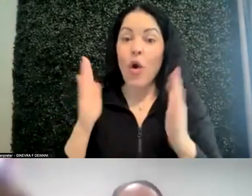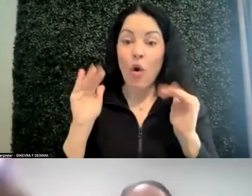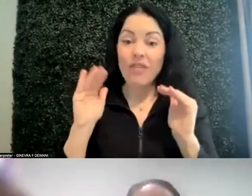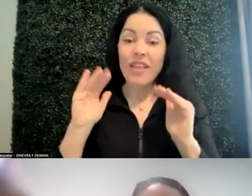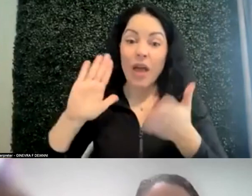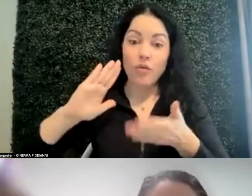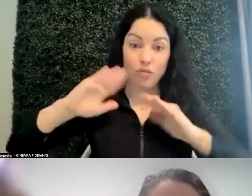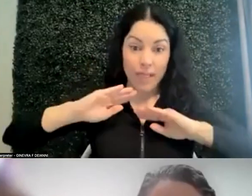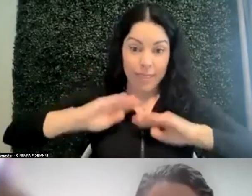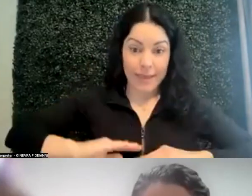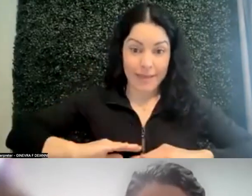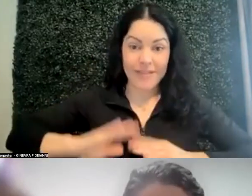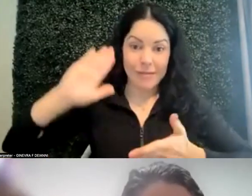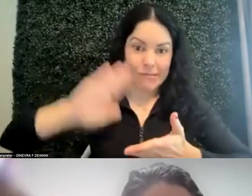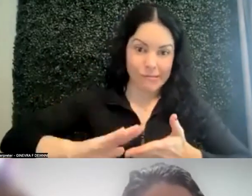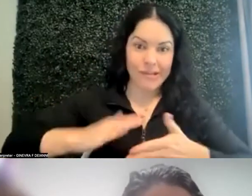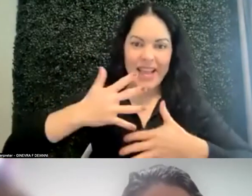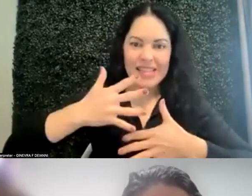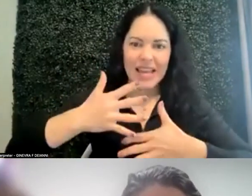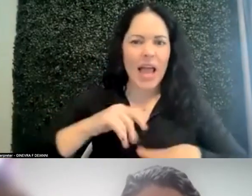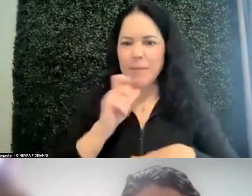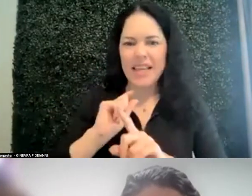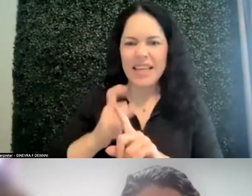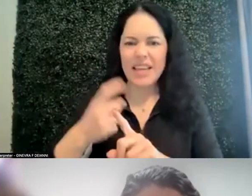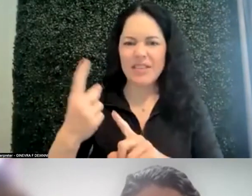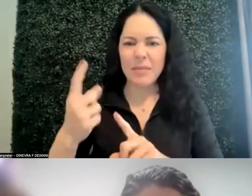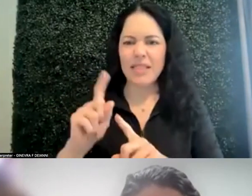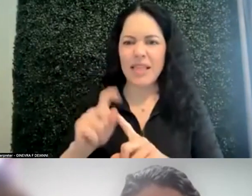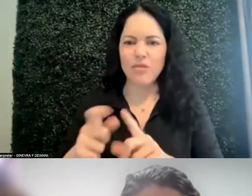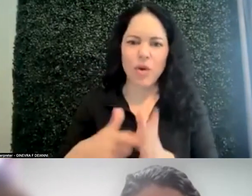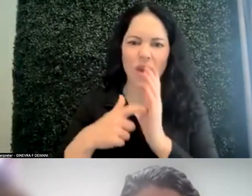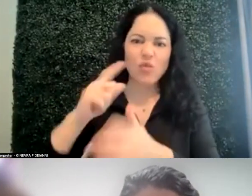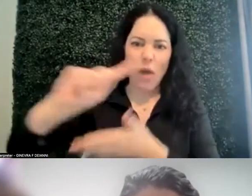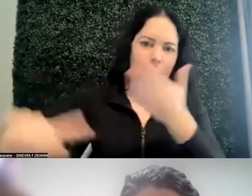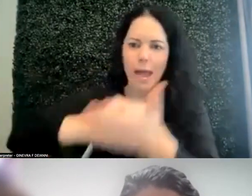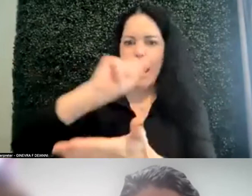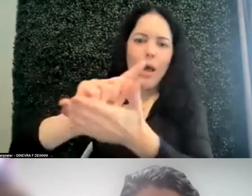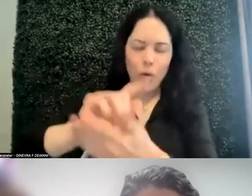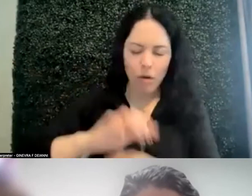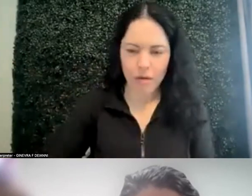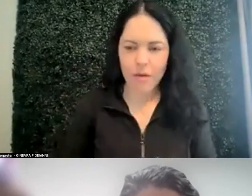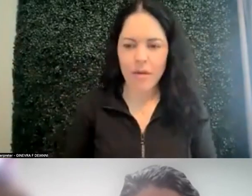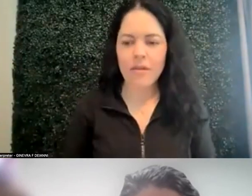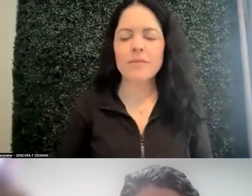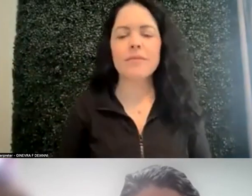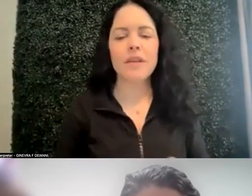I'm not going to ever assign something that takes an hour. Yes, redundancy of links is very important, Natalya. Yes, all the time.